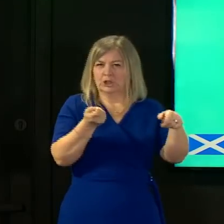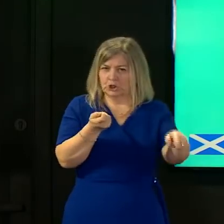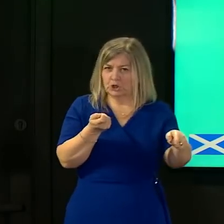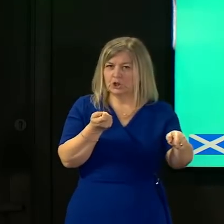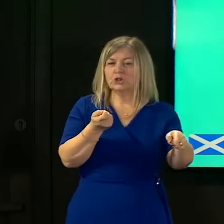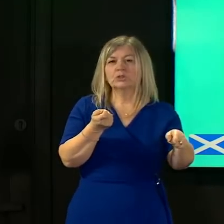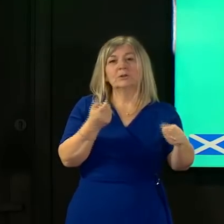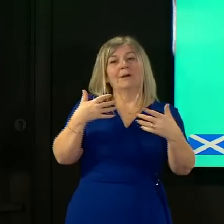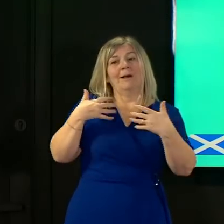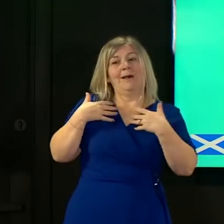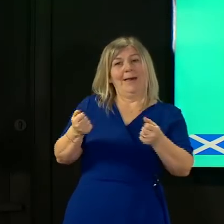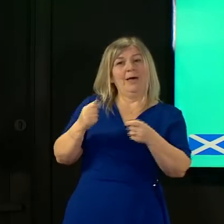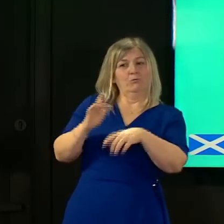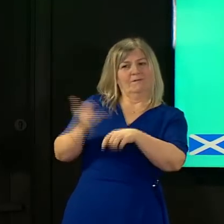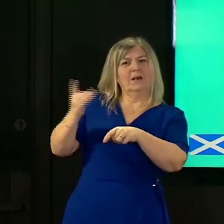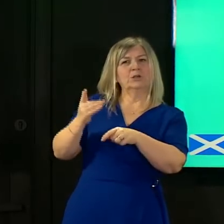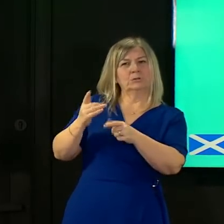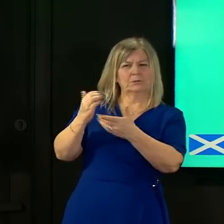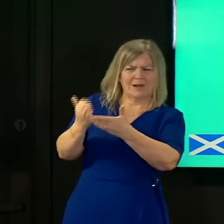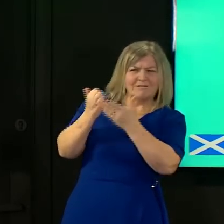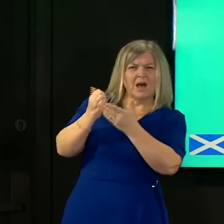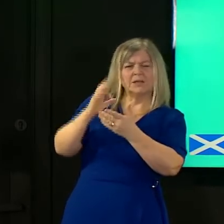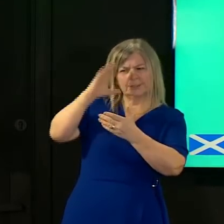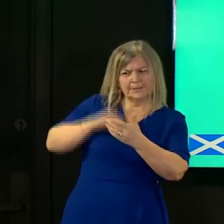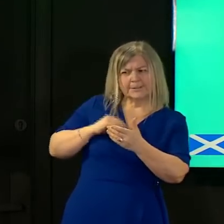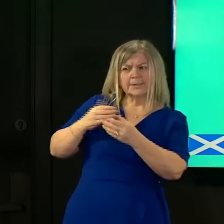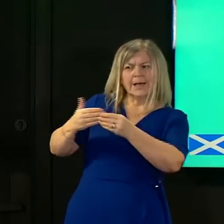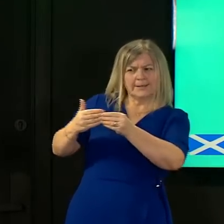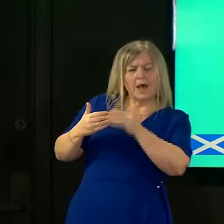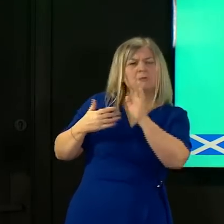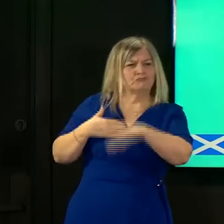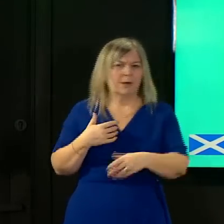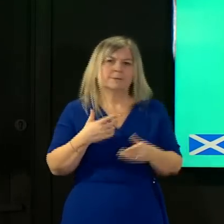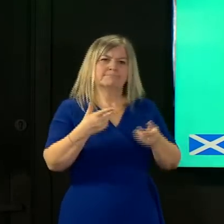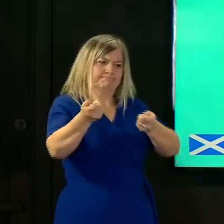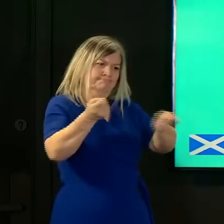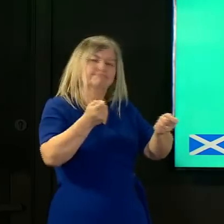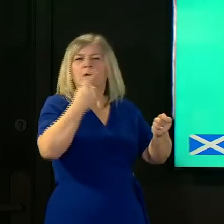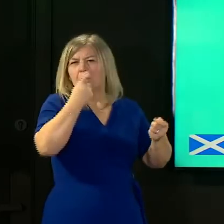and making sure that we're using the resources appropriately to find any additional cases